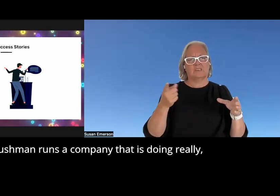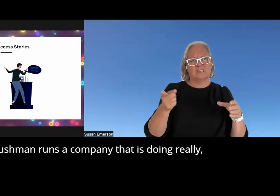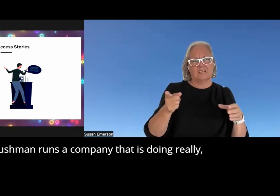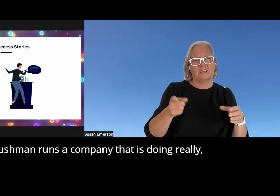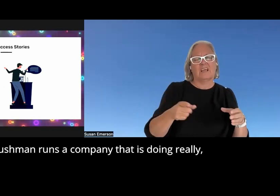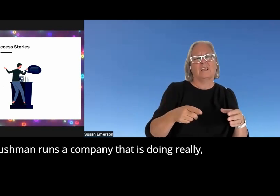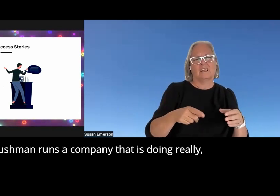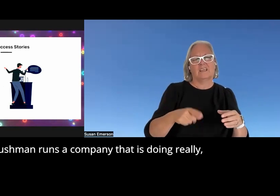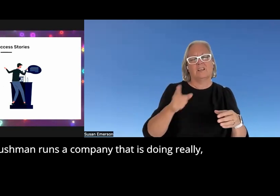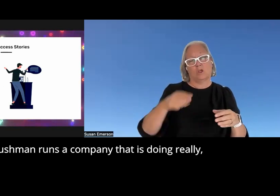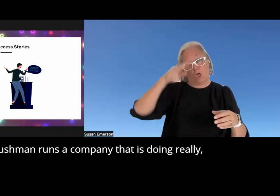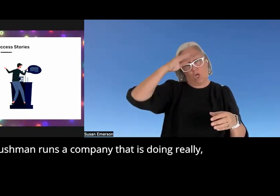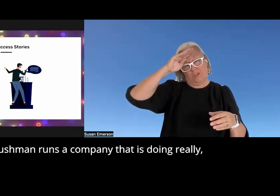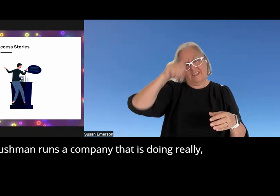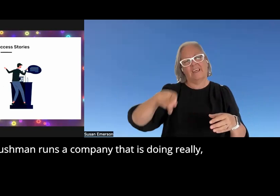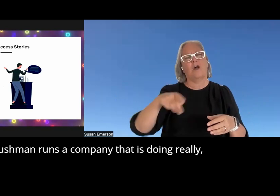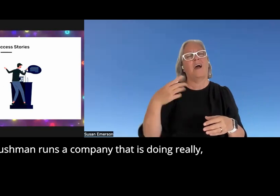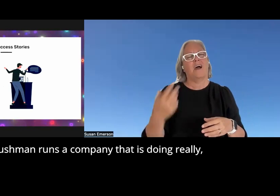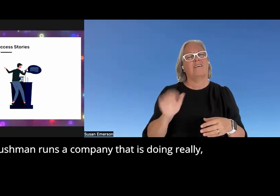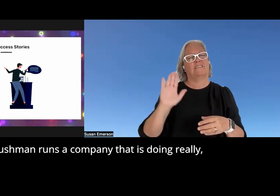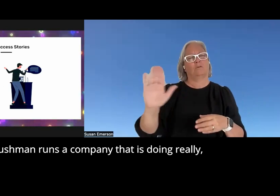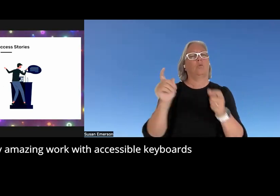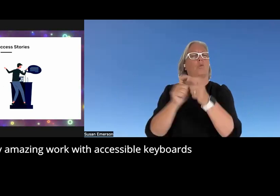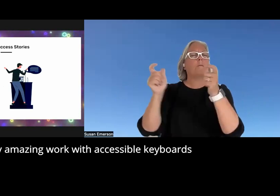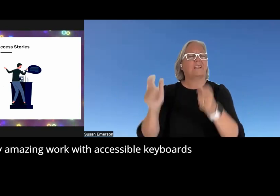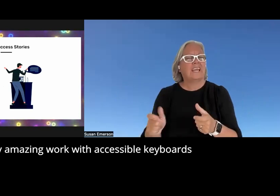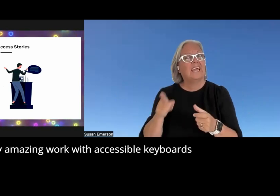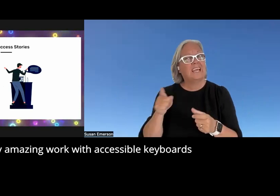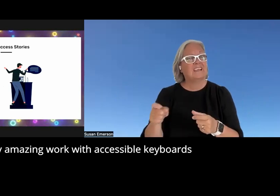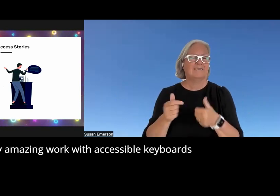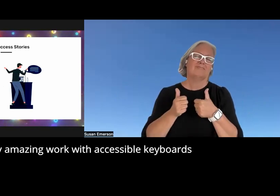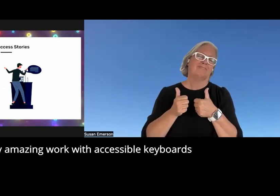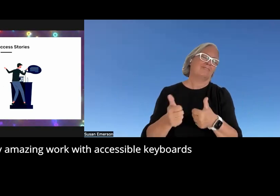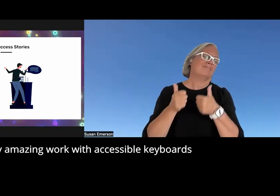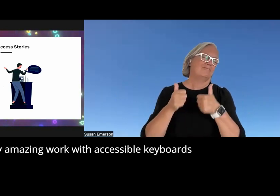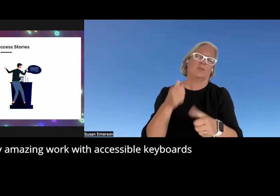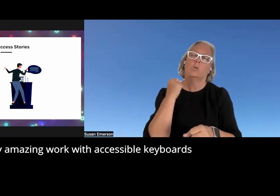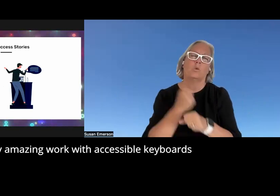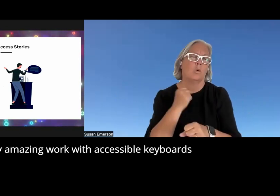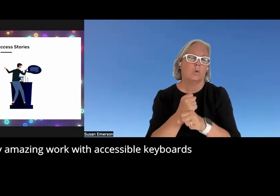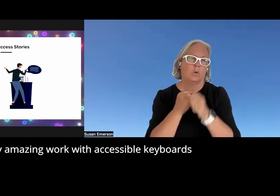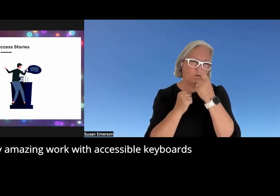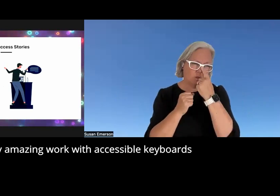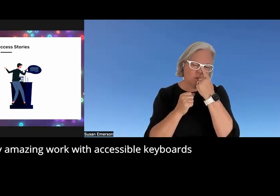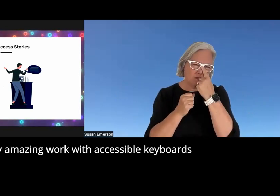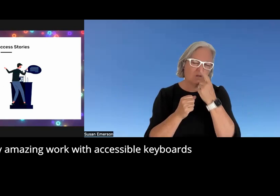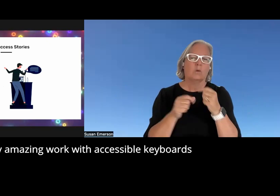Irishman runs a company that uh is doing really really amazing work with uh accessible keyboards